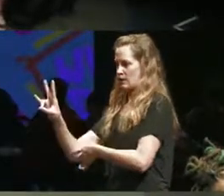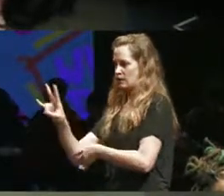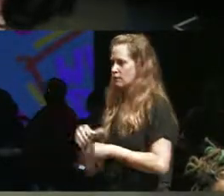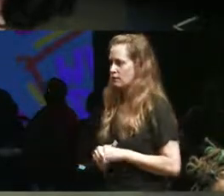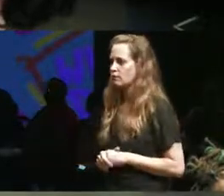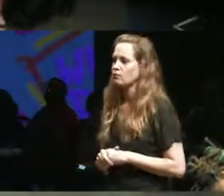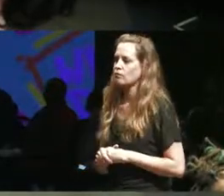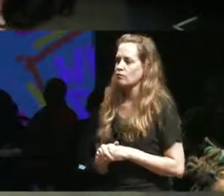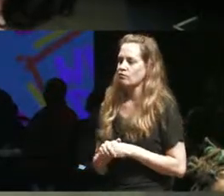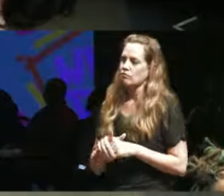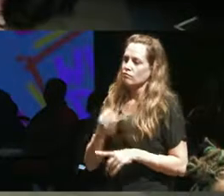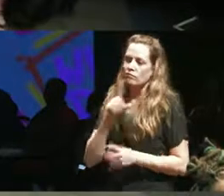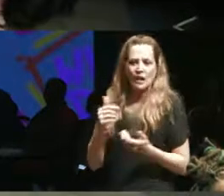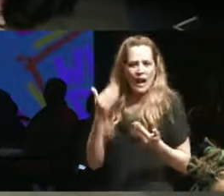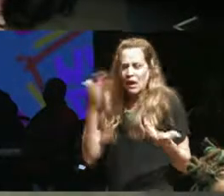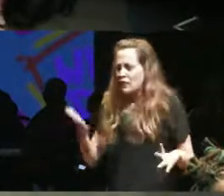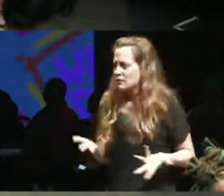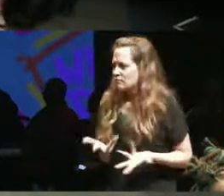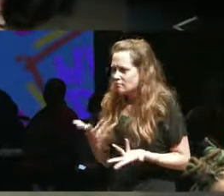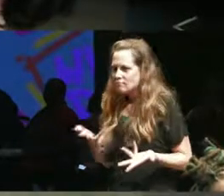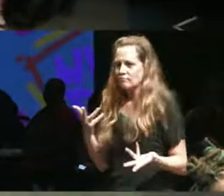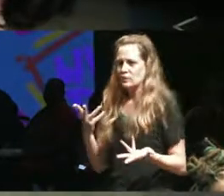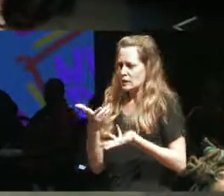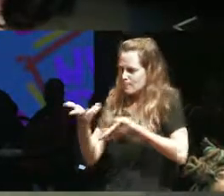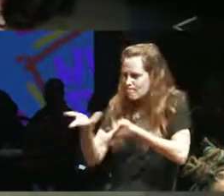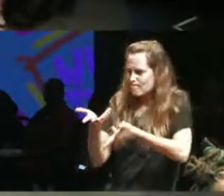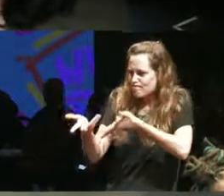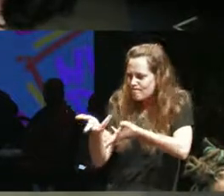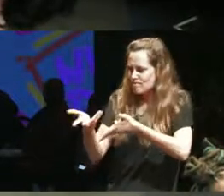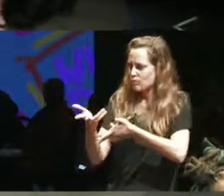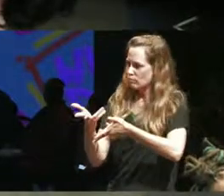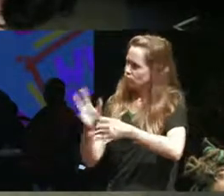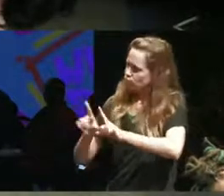don't know it just feels like we do need to engage very intentionally with that